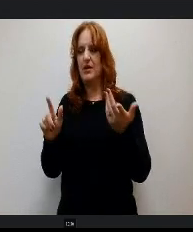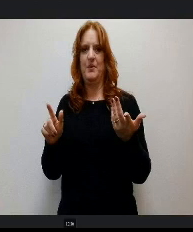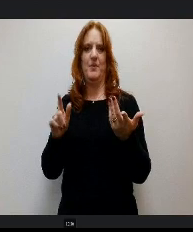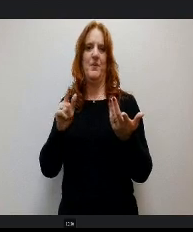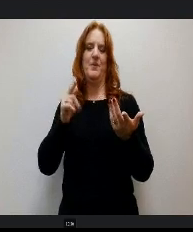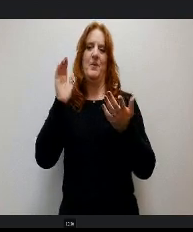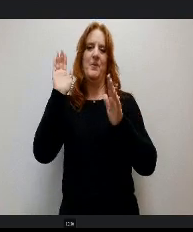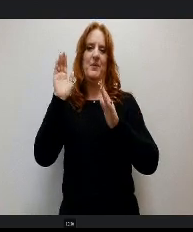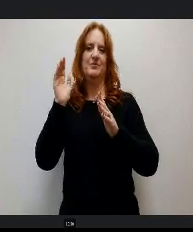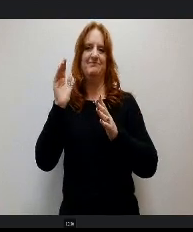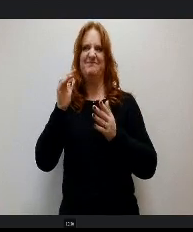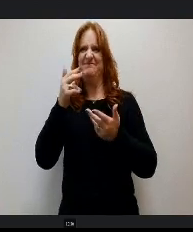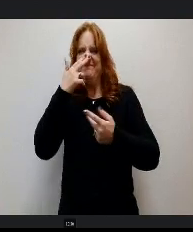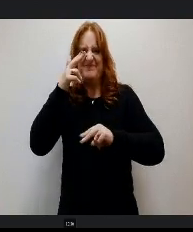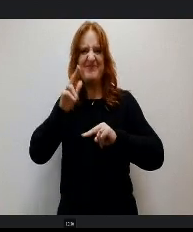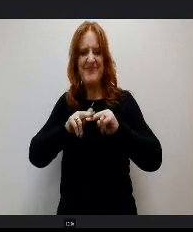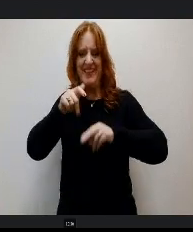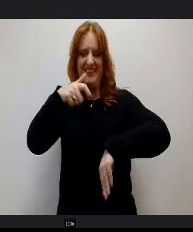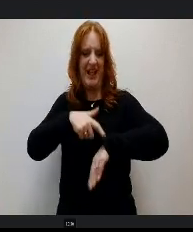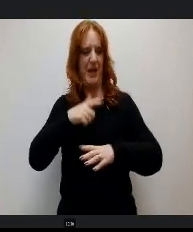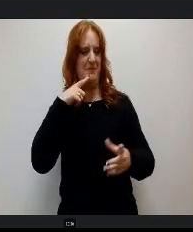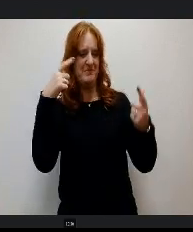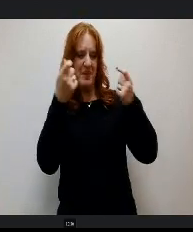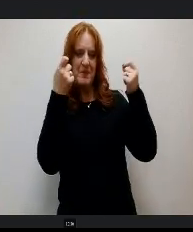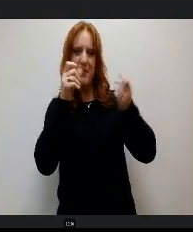To just celebrate our students and their amazing creativity.